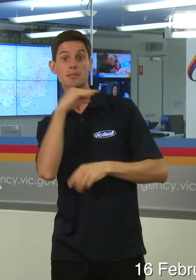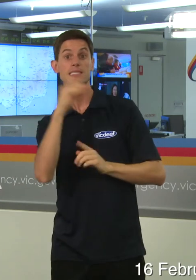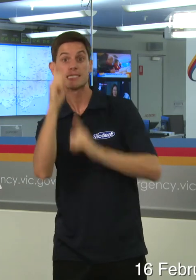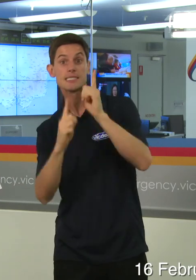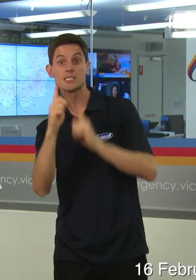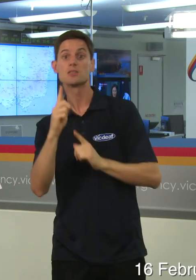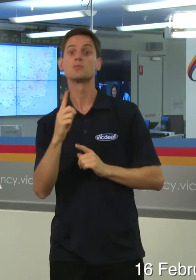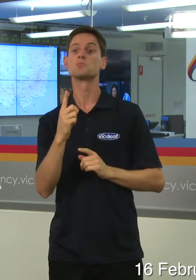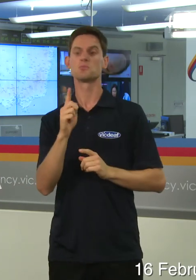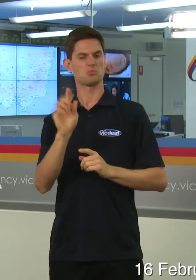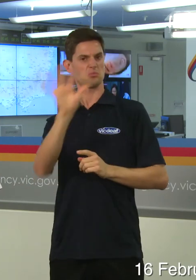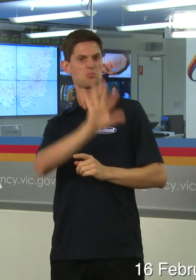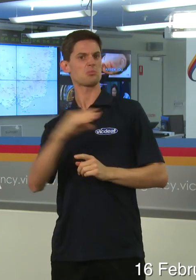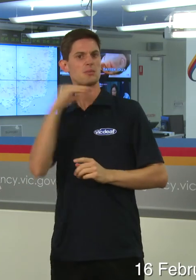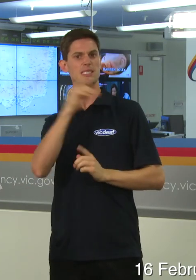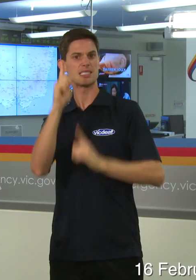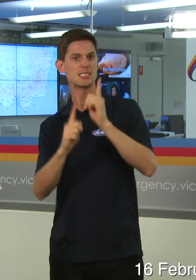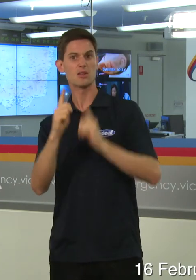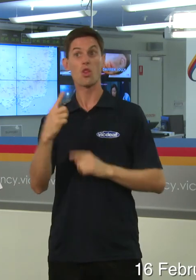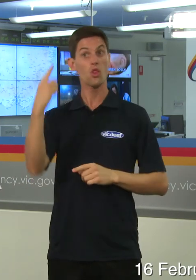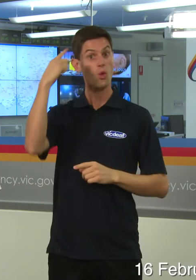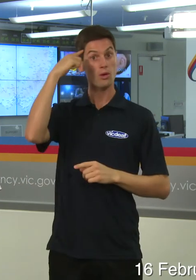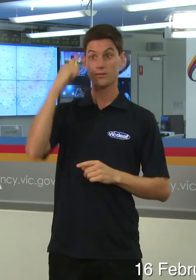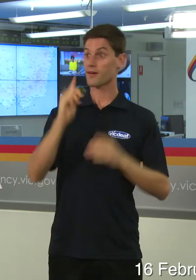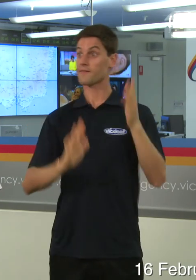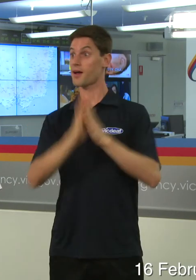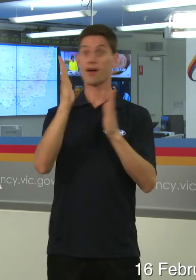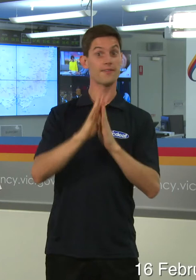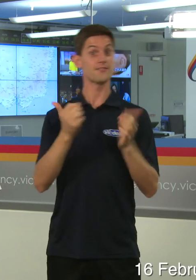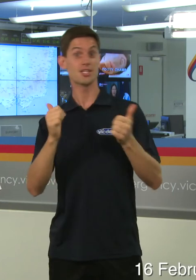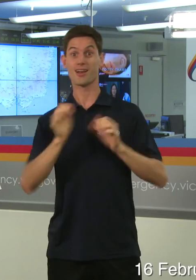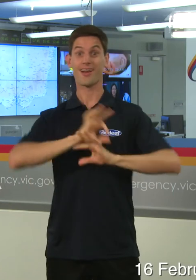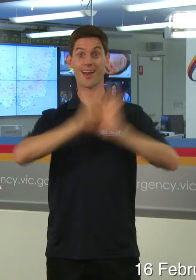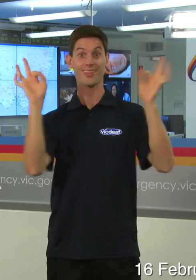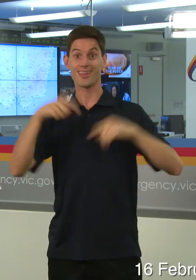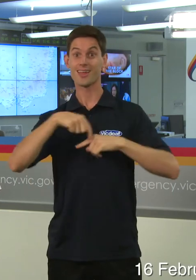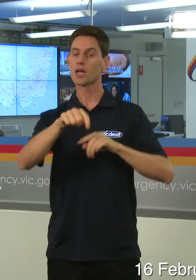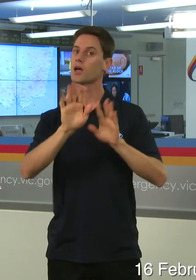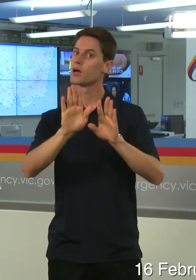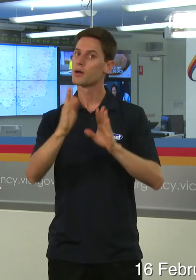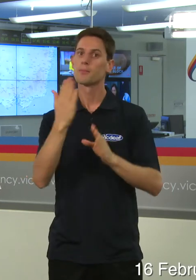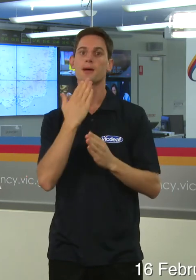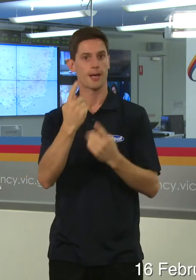metropolitan areas would say that the fire season is over, we need to be careful not to think that too early.